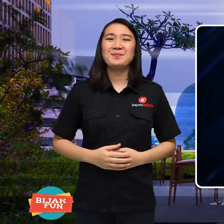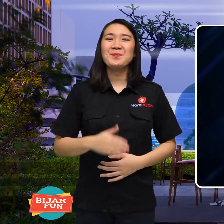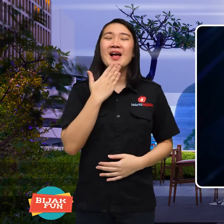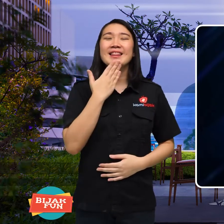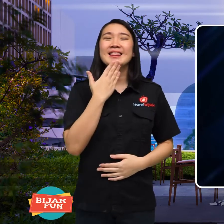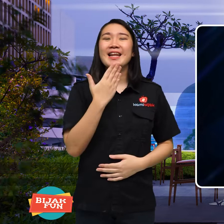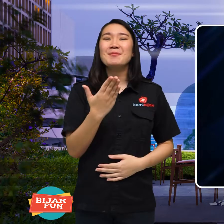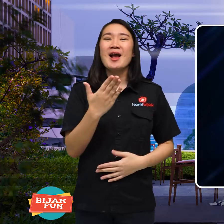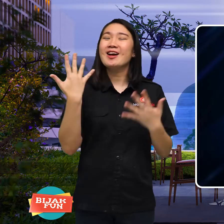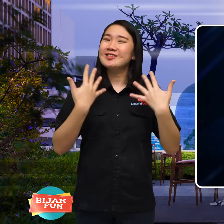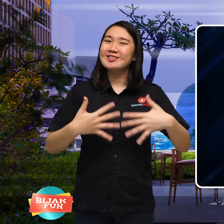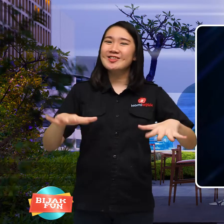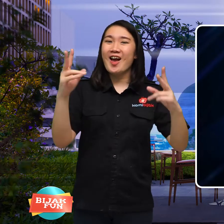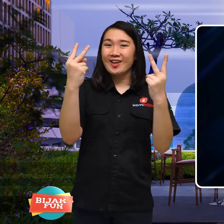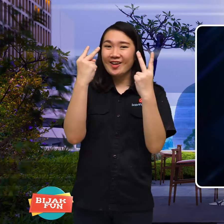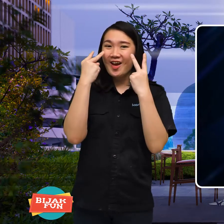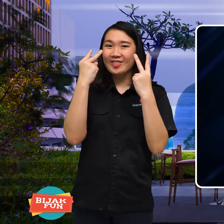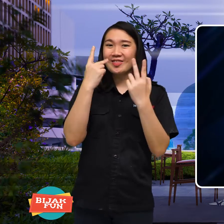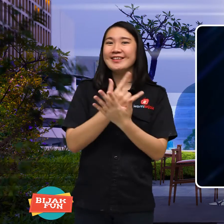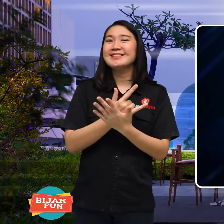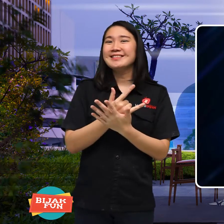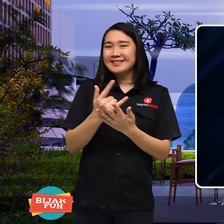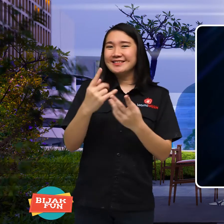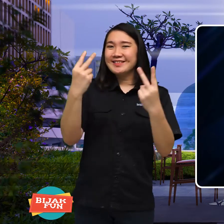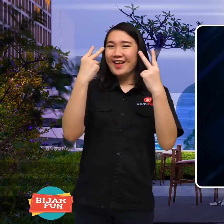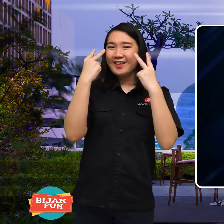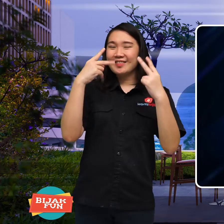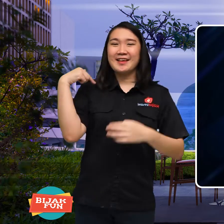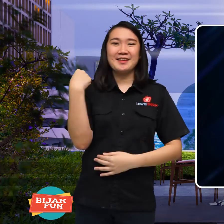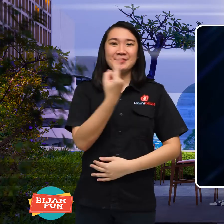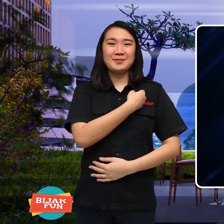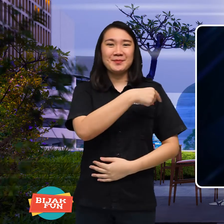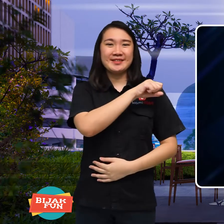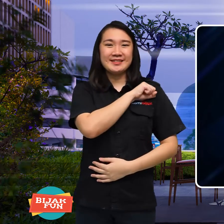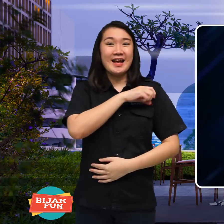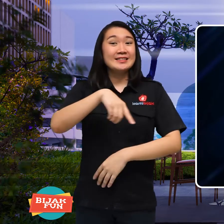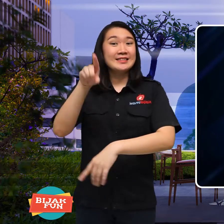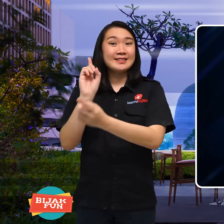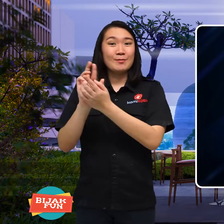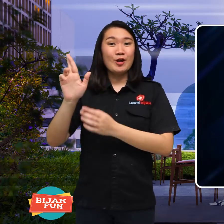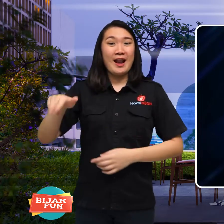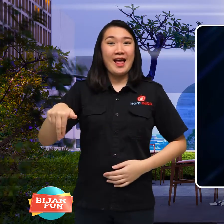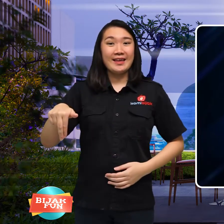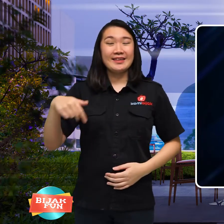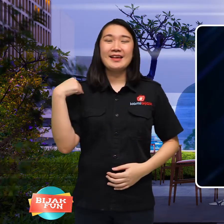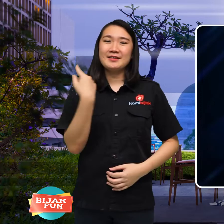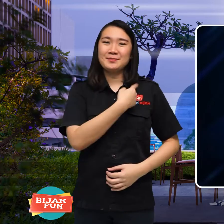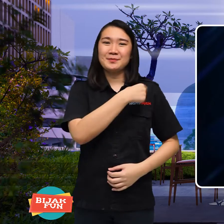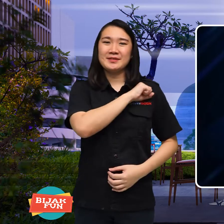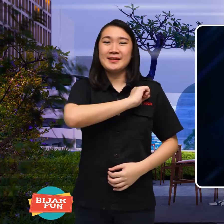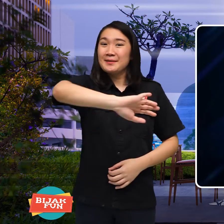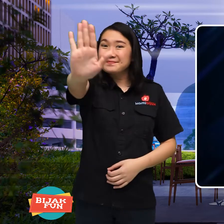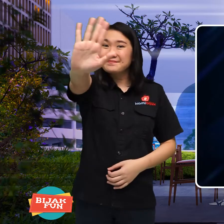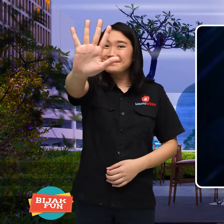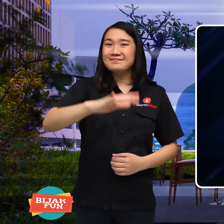Thank you for watching, keep following our information. See you again at KamiBijak.